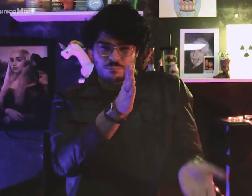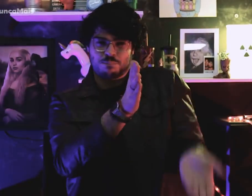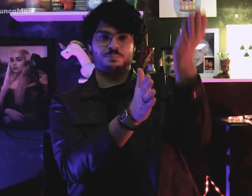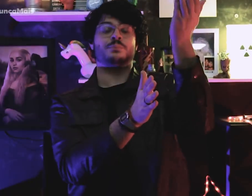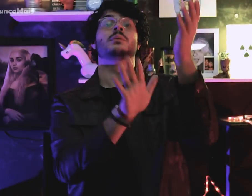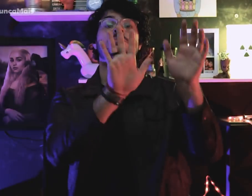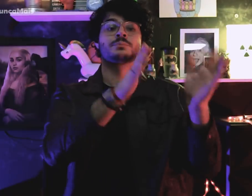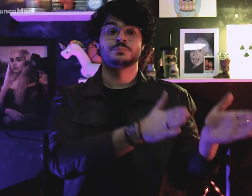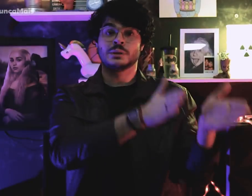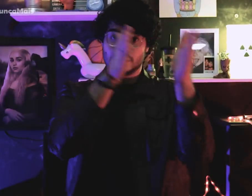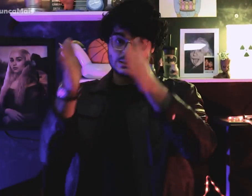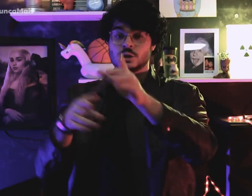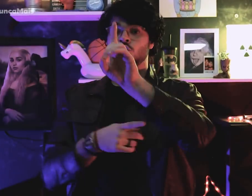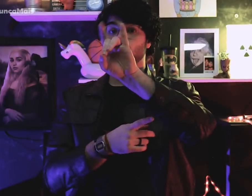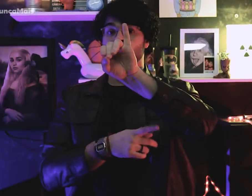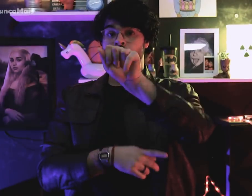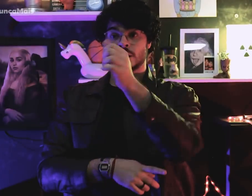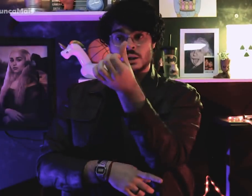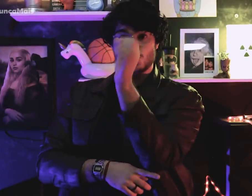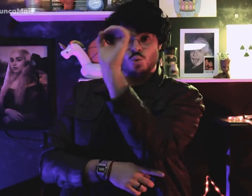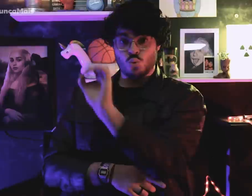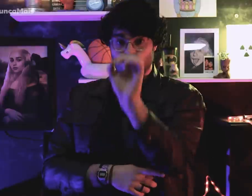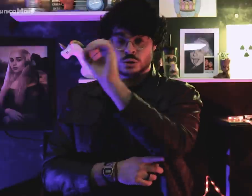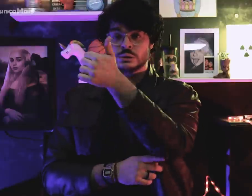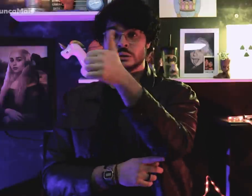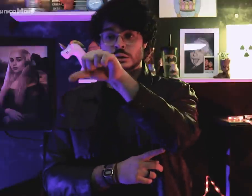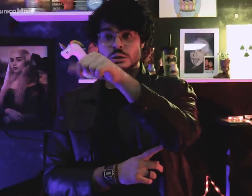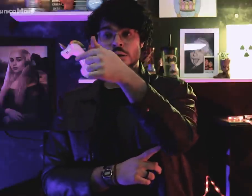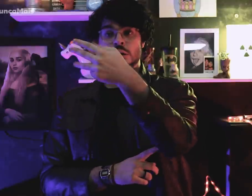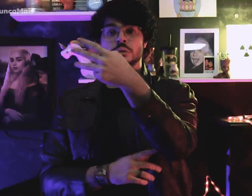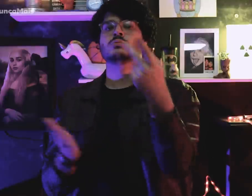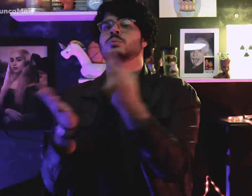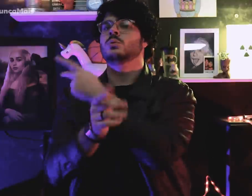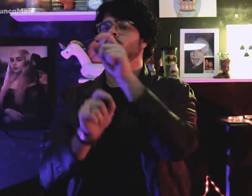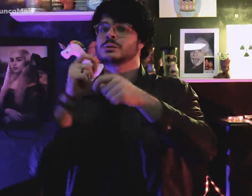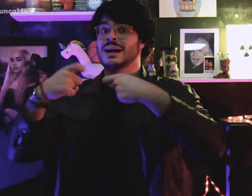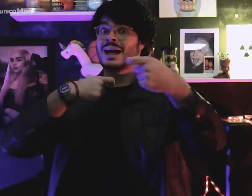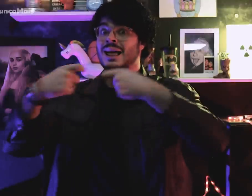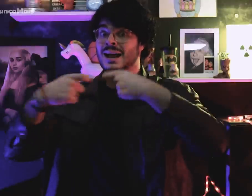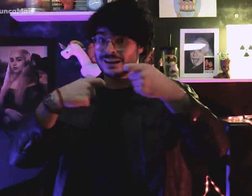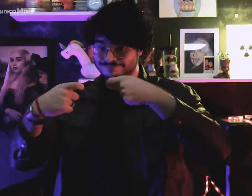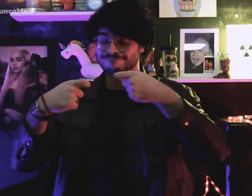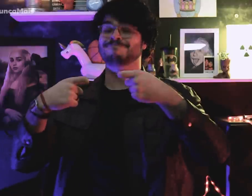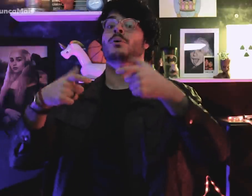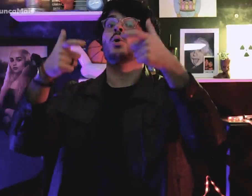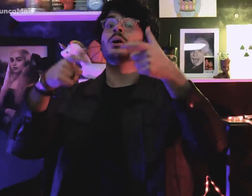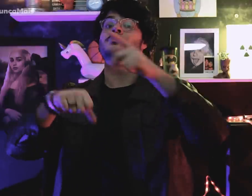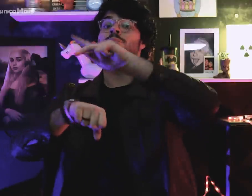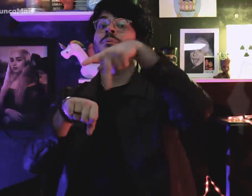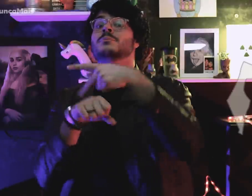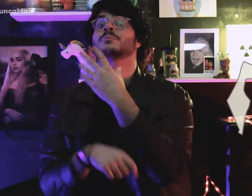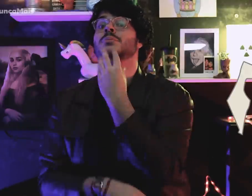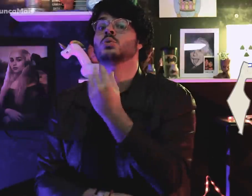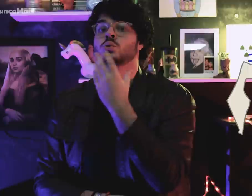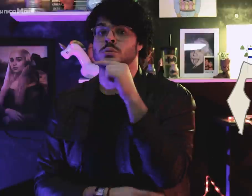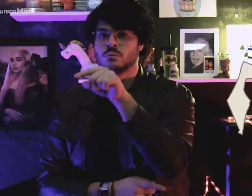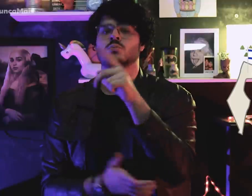Assim, em 06 de outubro de 1973, o povo Israelense sofreu com a guerra